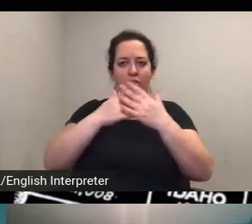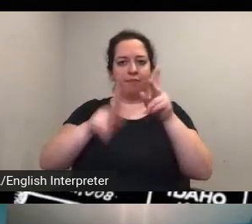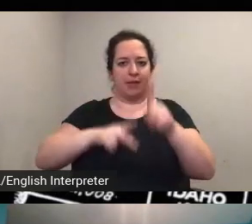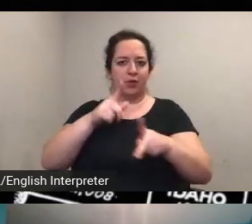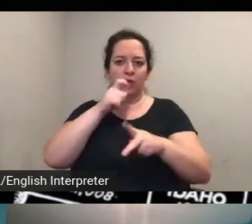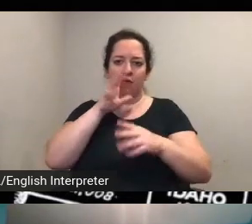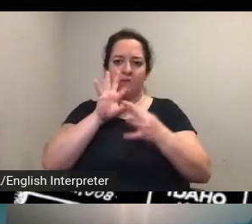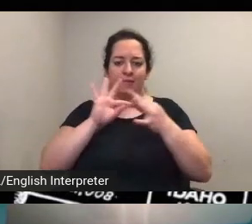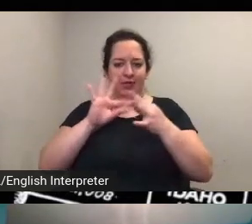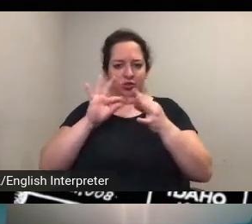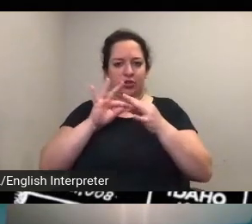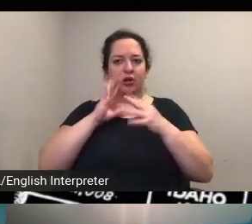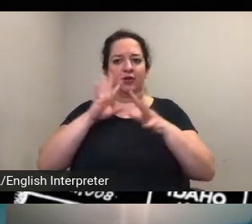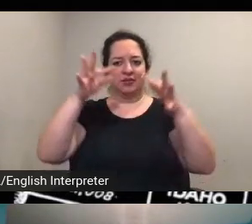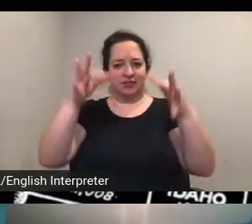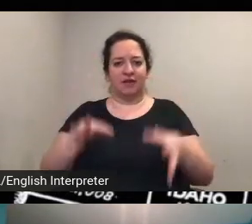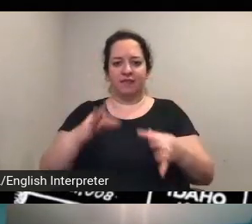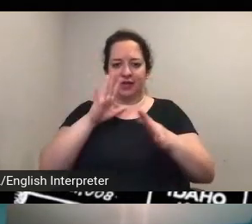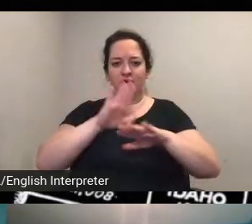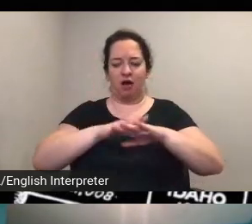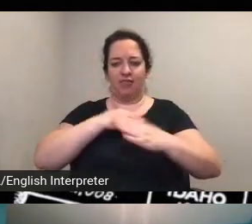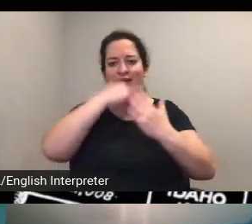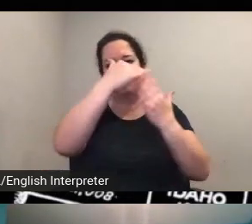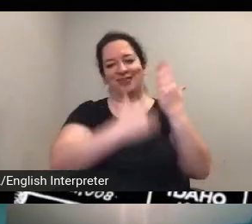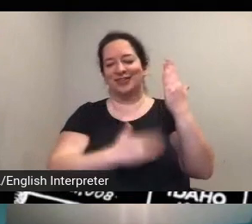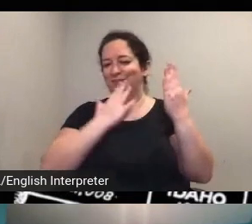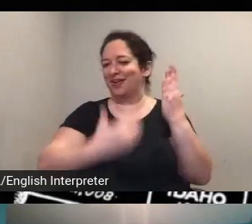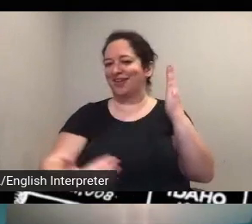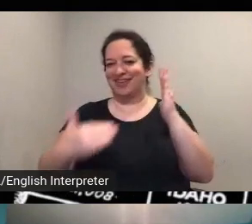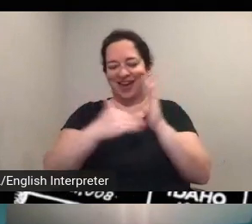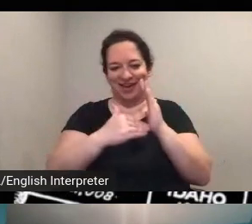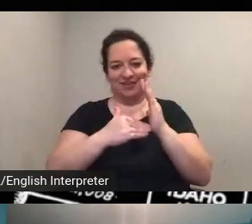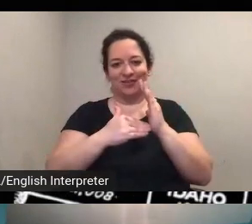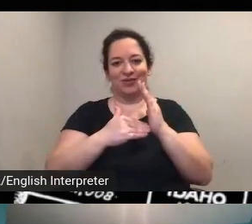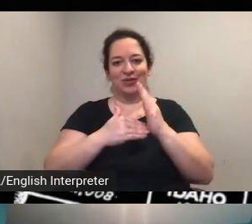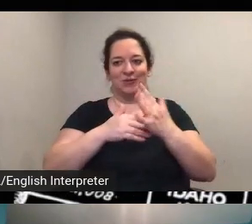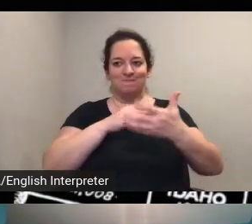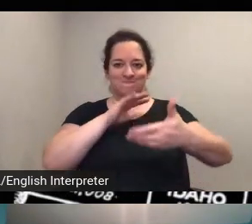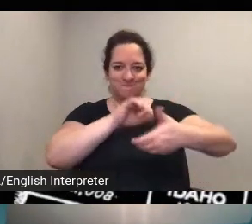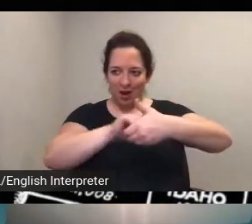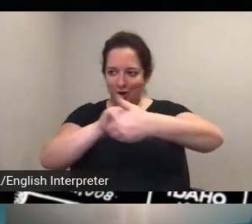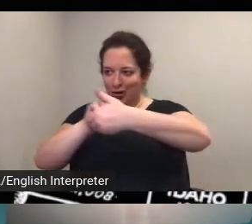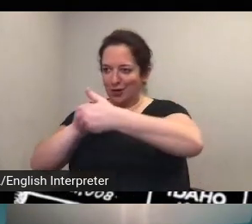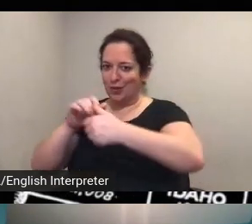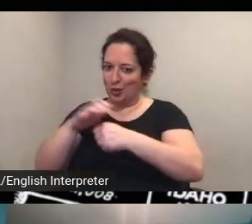that list but again yeah working with local organizations to try to get those